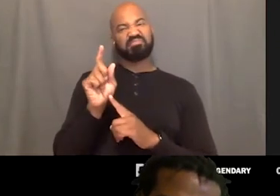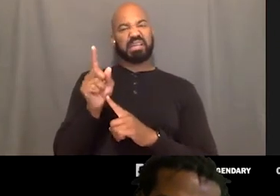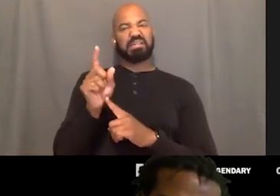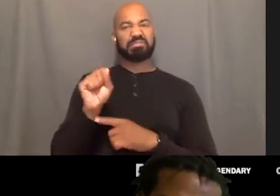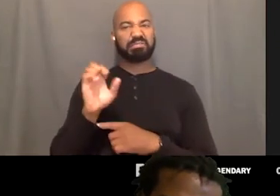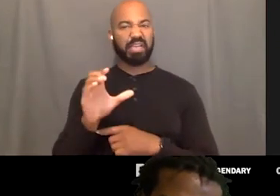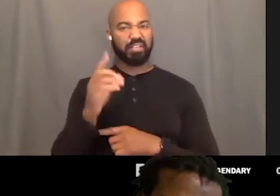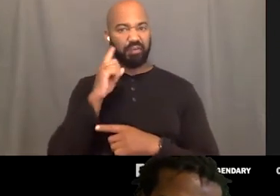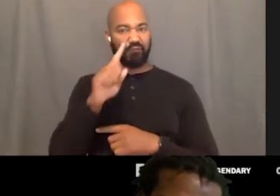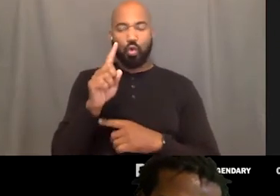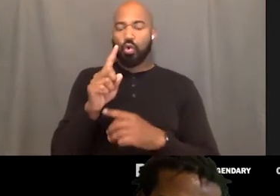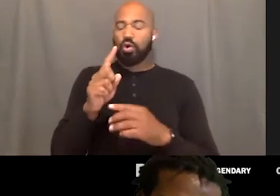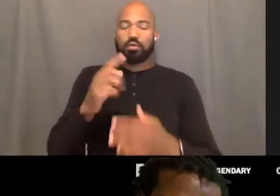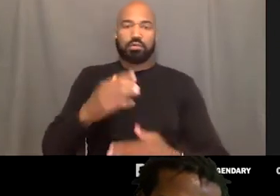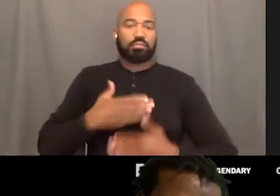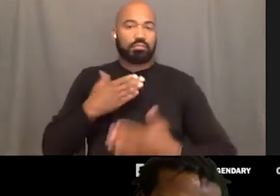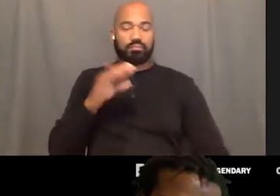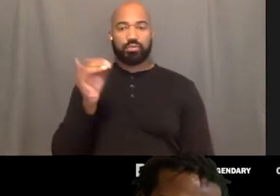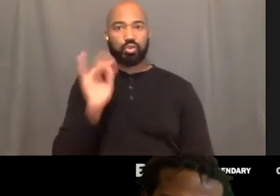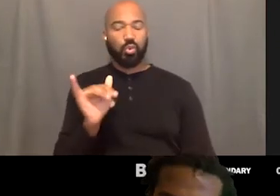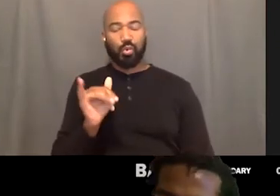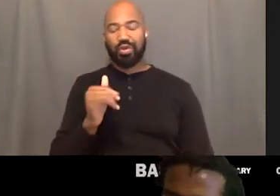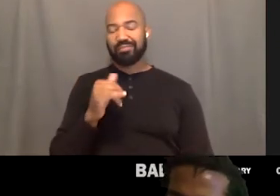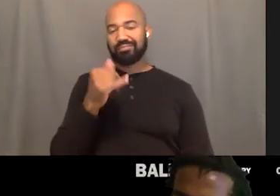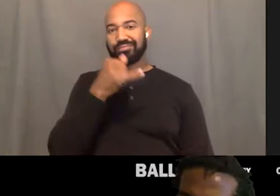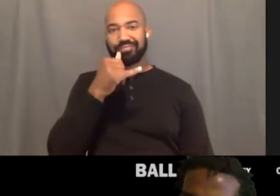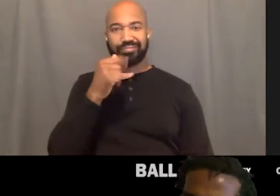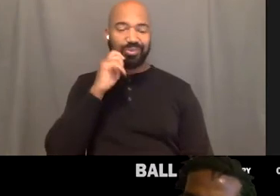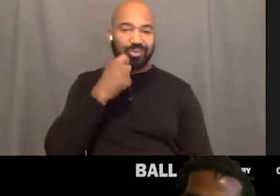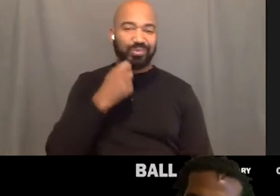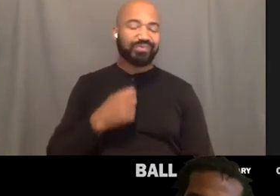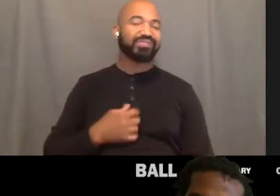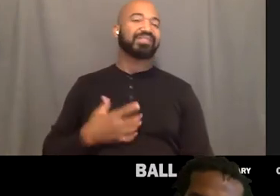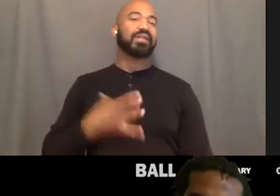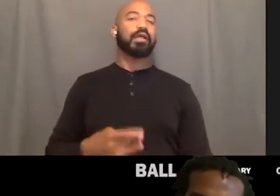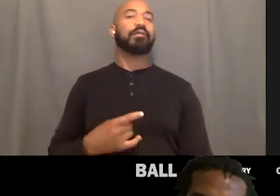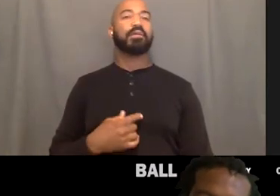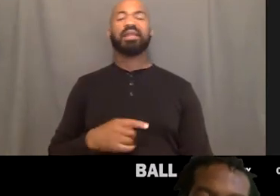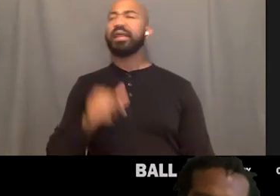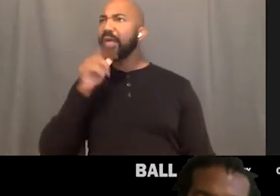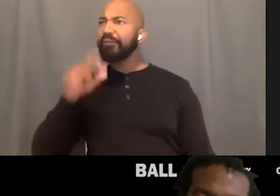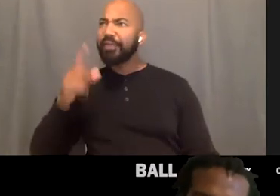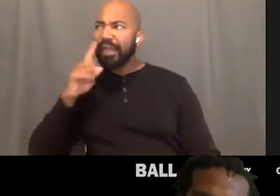There's nothing like, oh I gotta think about that. Or, oh Lord, there goes my...